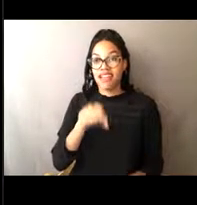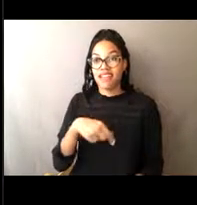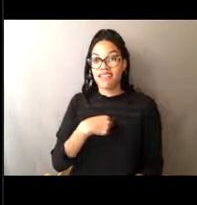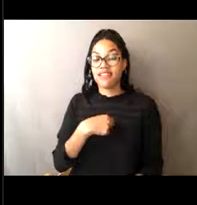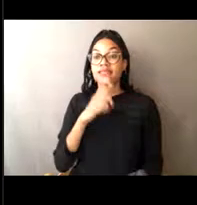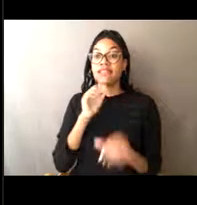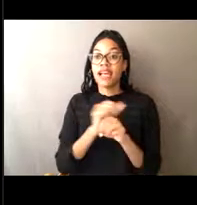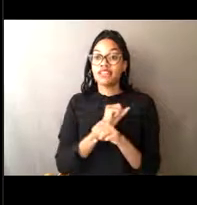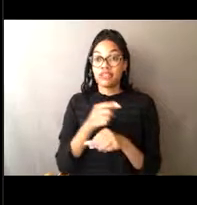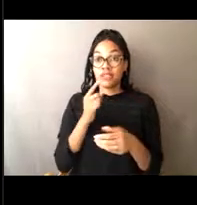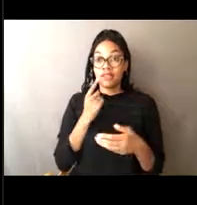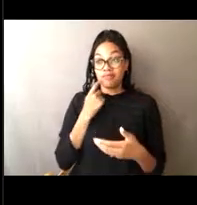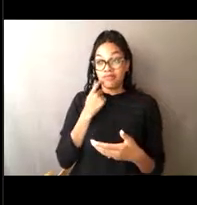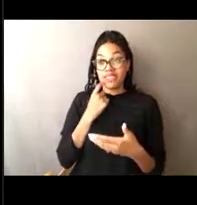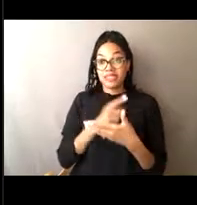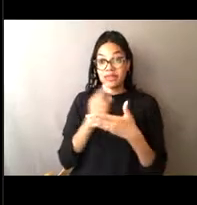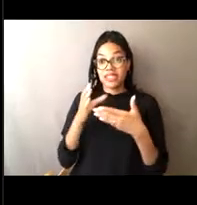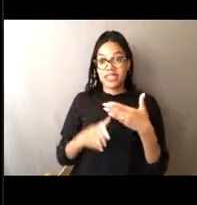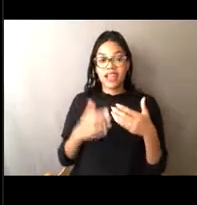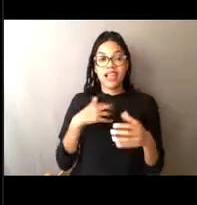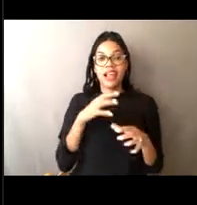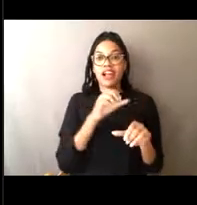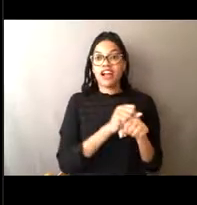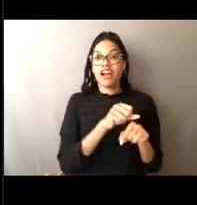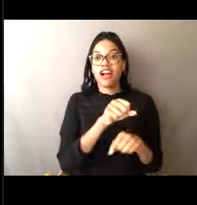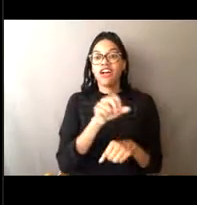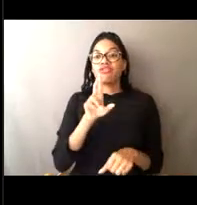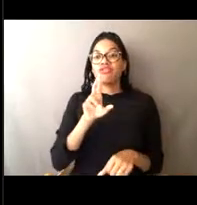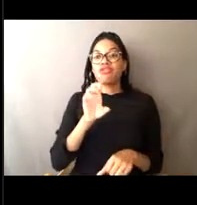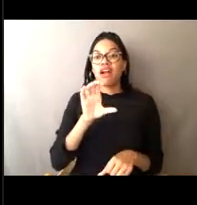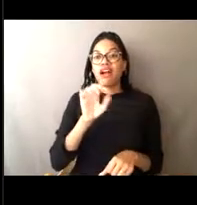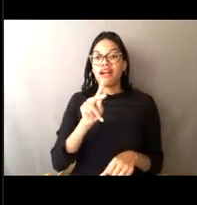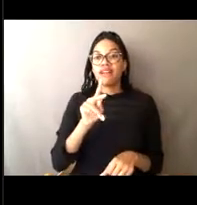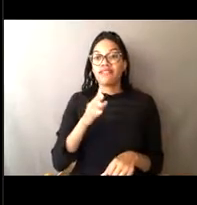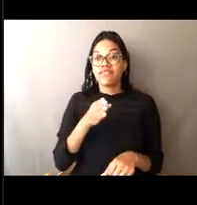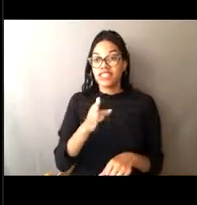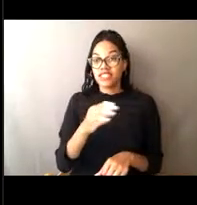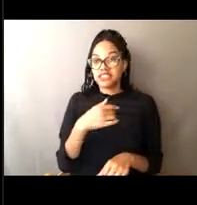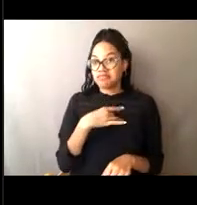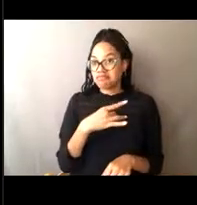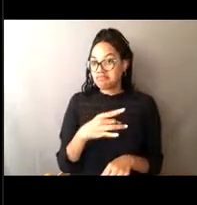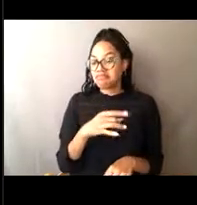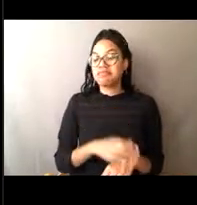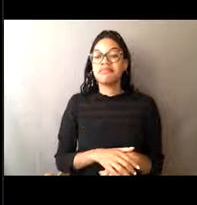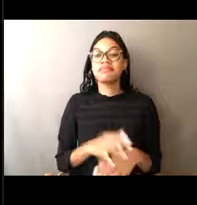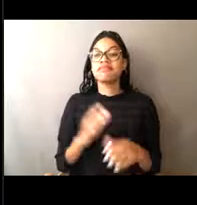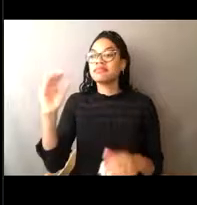and I caught a rockfish, which I let go. So let's see, Texas says, Texas from Colorado